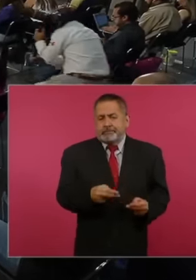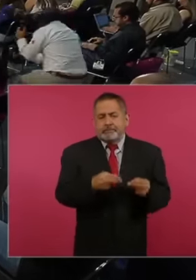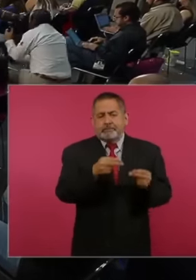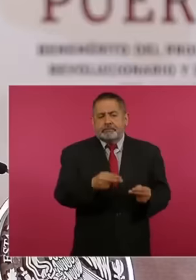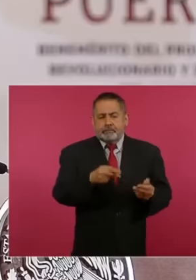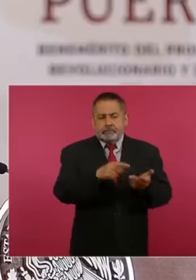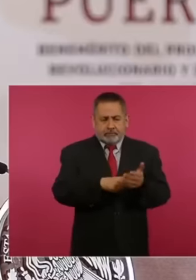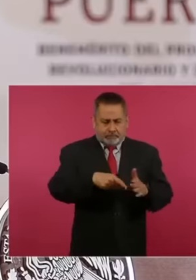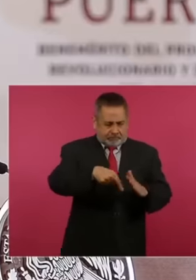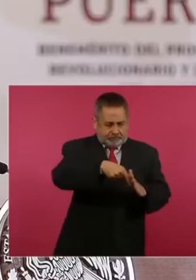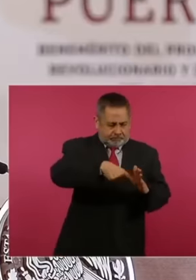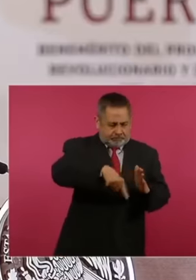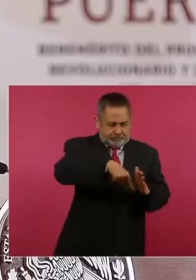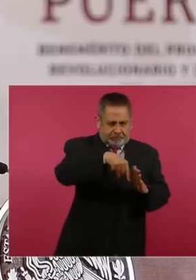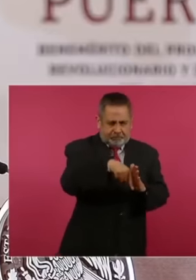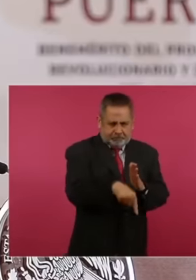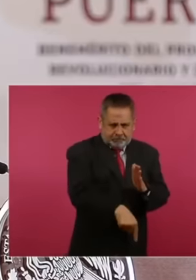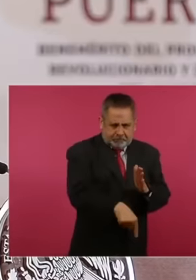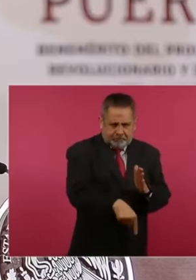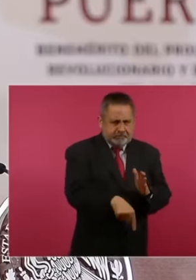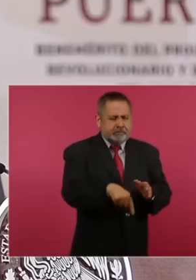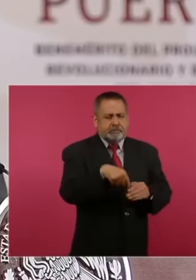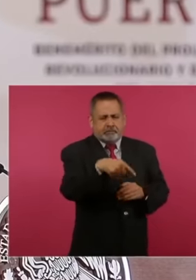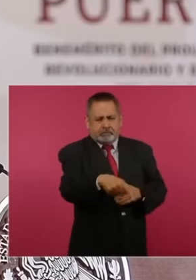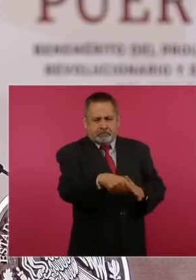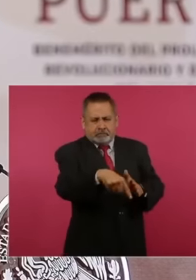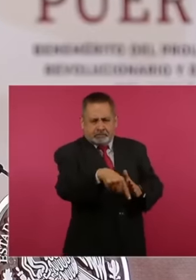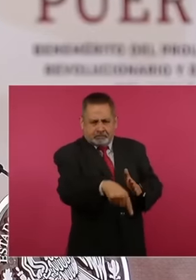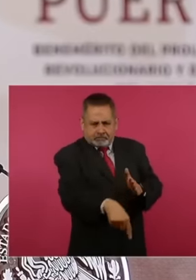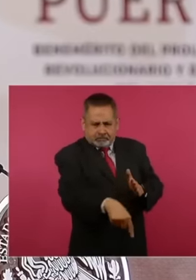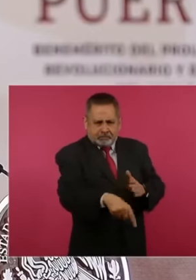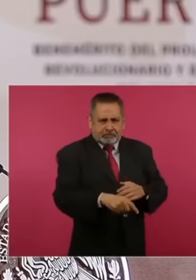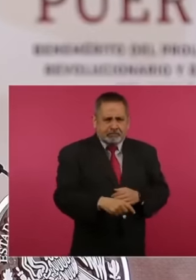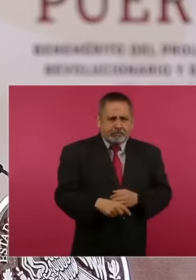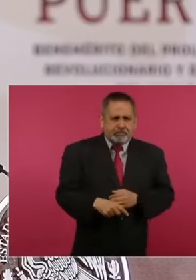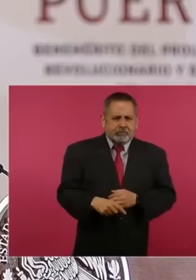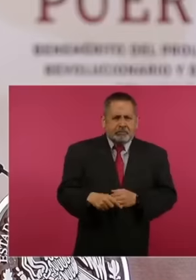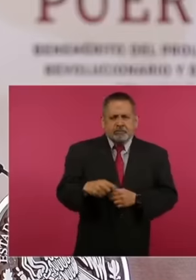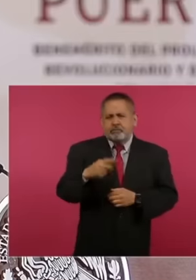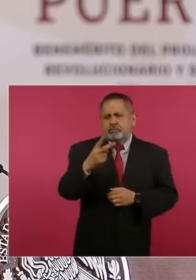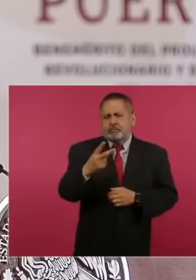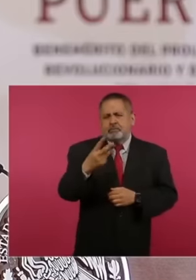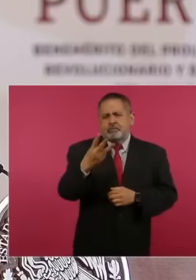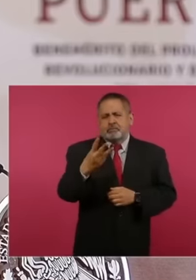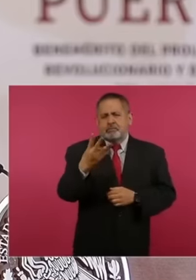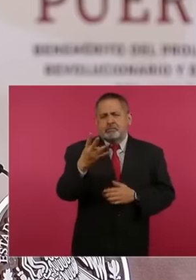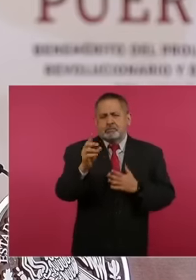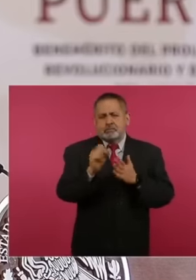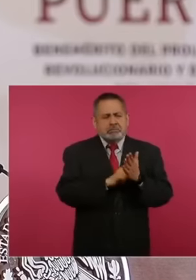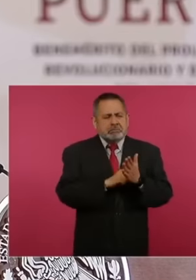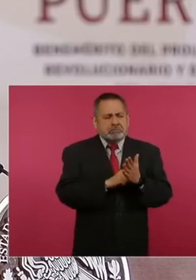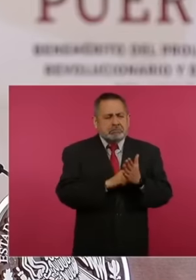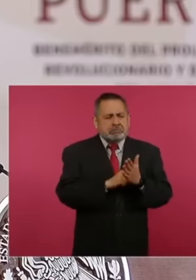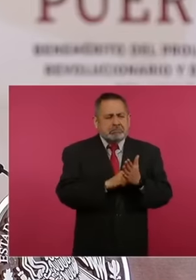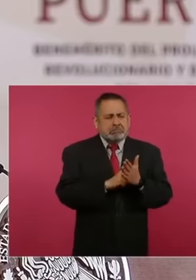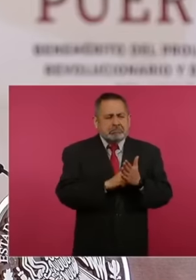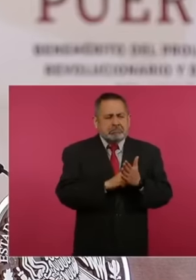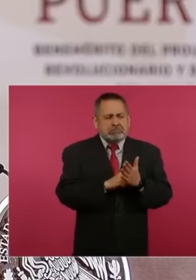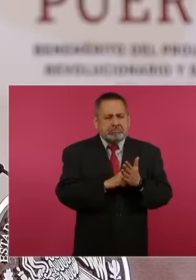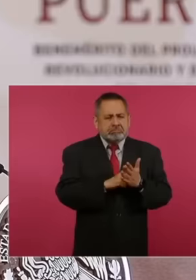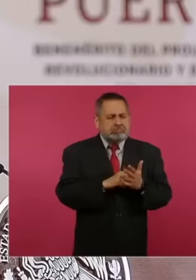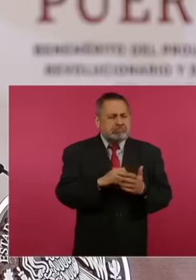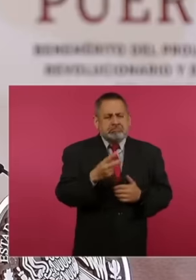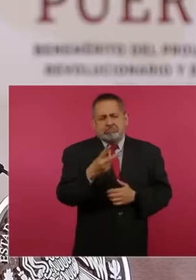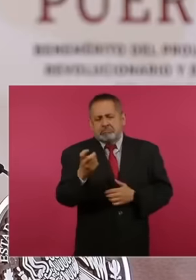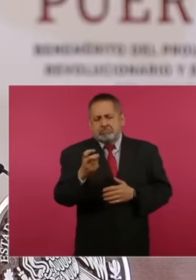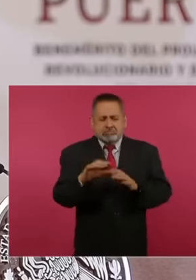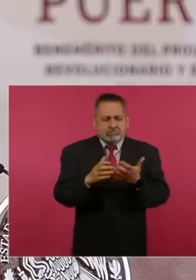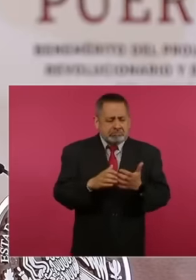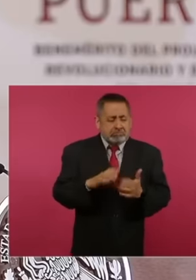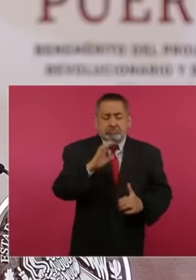wells were wells that produced two 3 cu months uh quantities 200 barrels 300 barrels